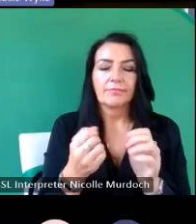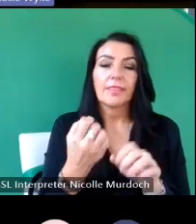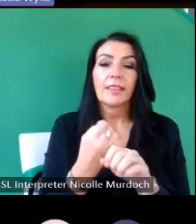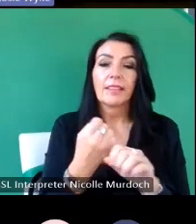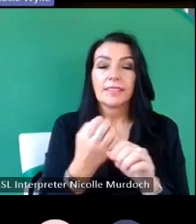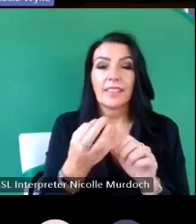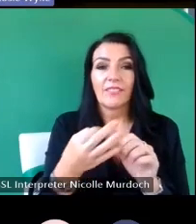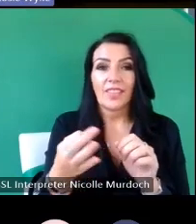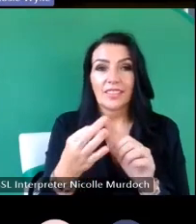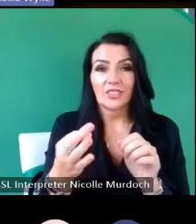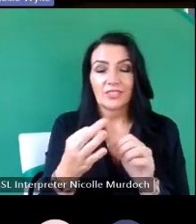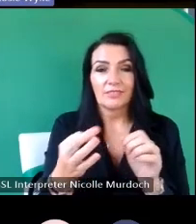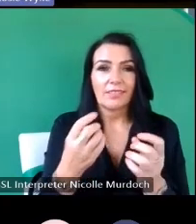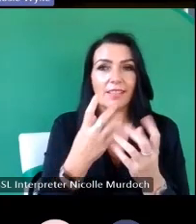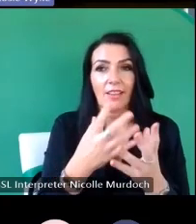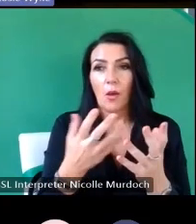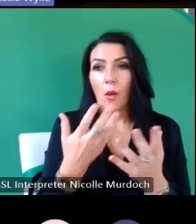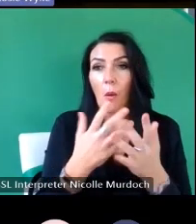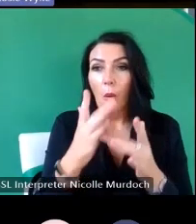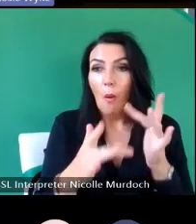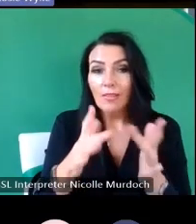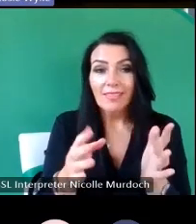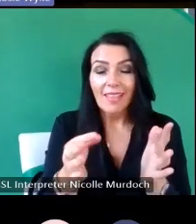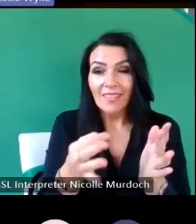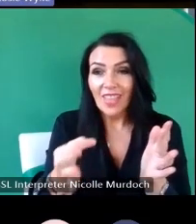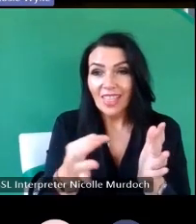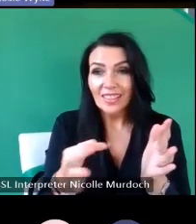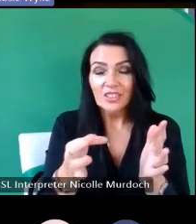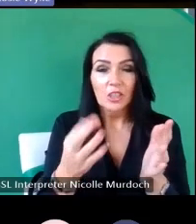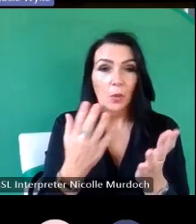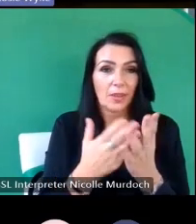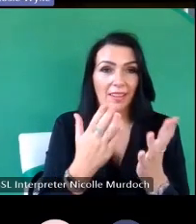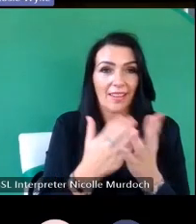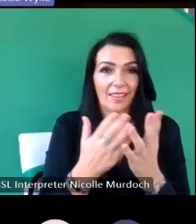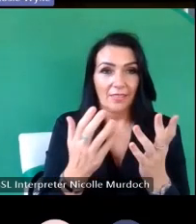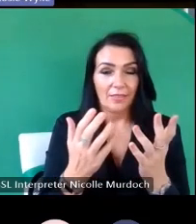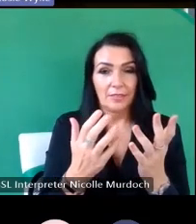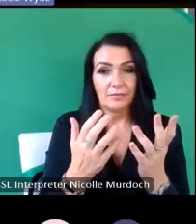loving online Village and we have got basically a council Village Council of three and what we do